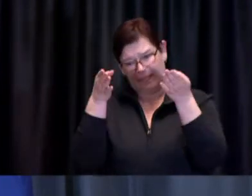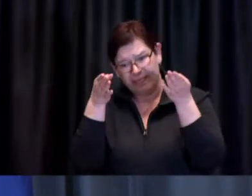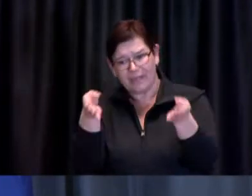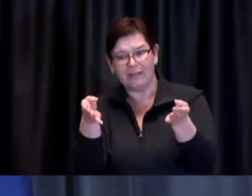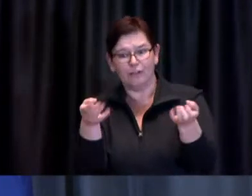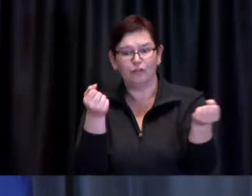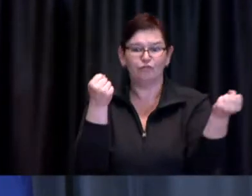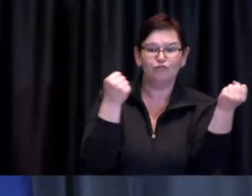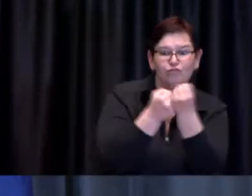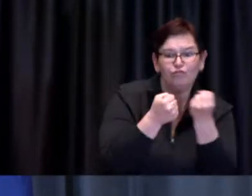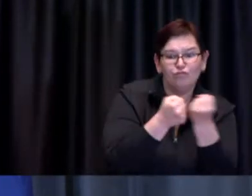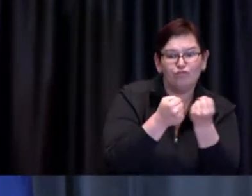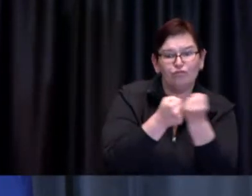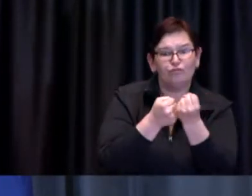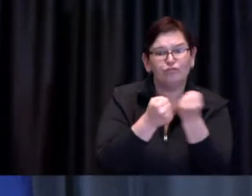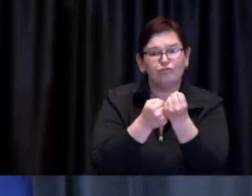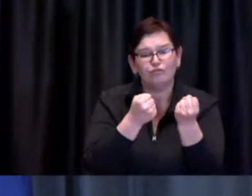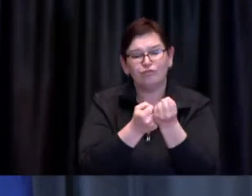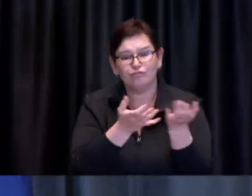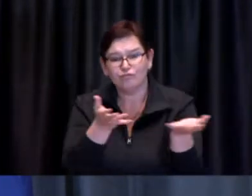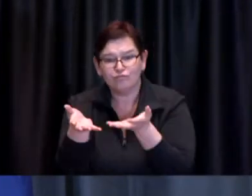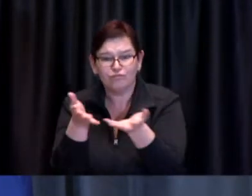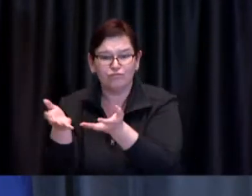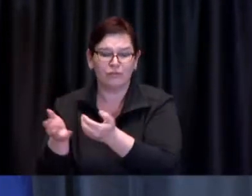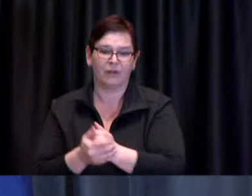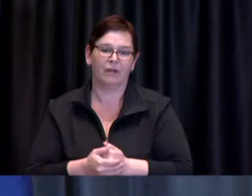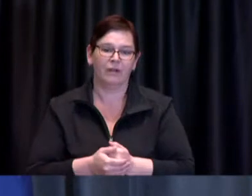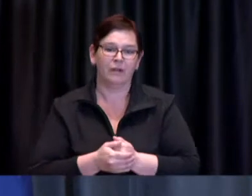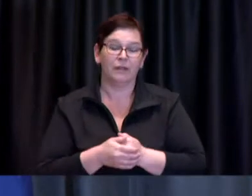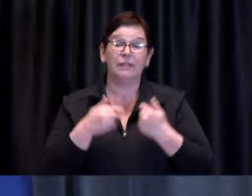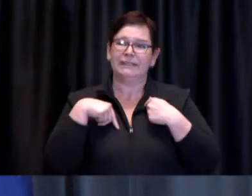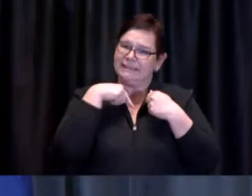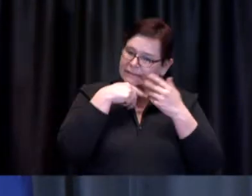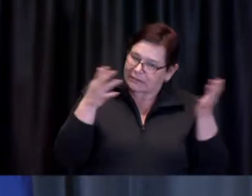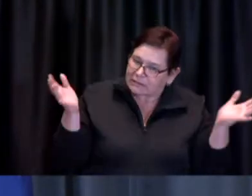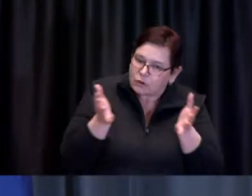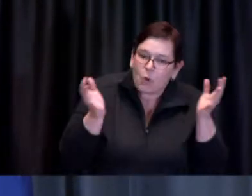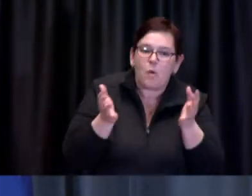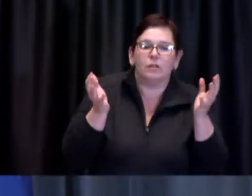You are encouraged to bring and wear your own mask throughout your time at the clinic.